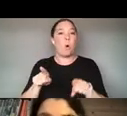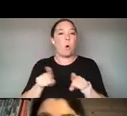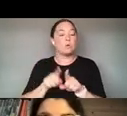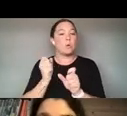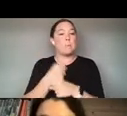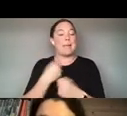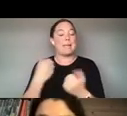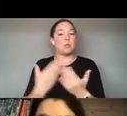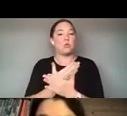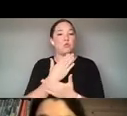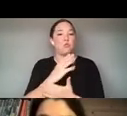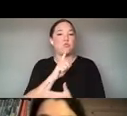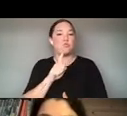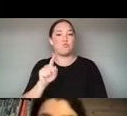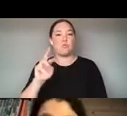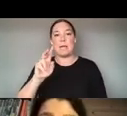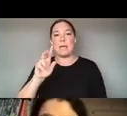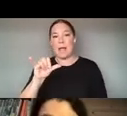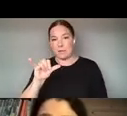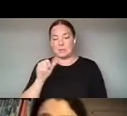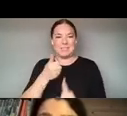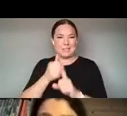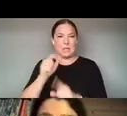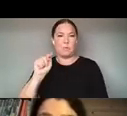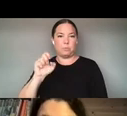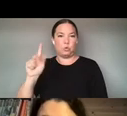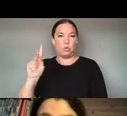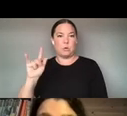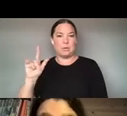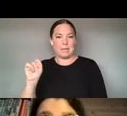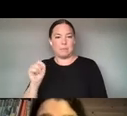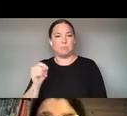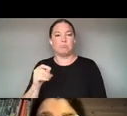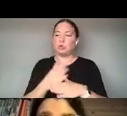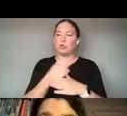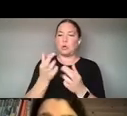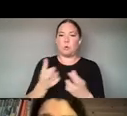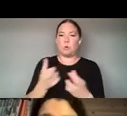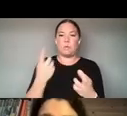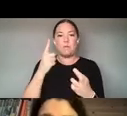THAT SHARES RESOURCES FOR PROFESSIONALS WHO WANT TO CREATE MORE INCLUSIVE MEDIA FUTURES.